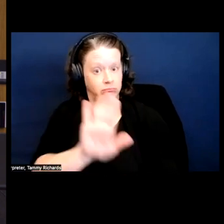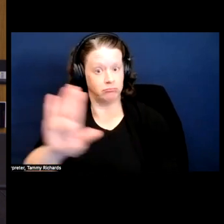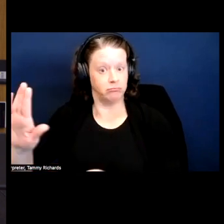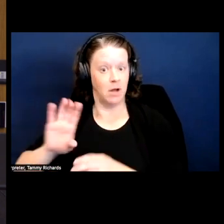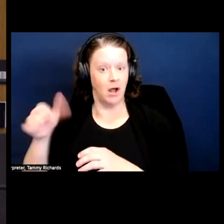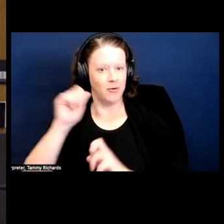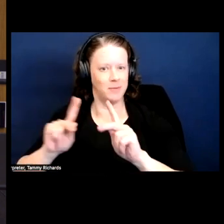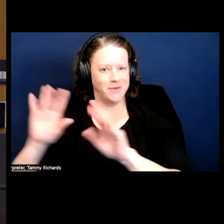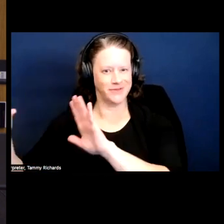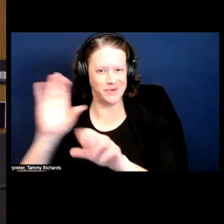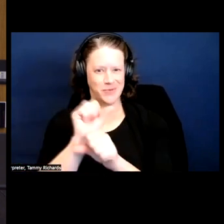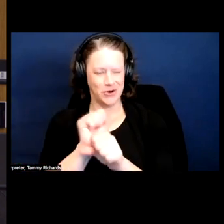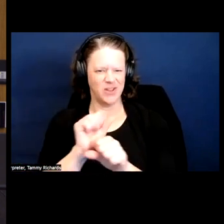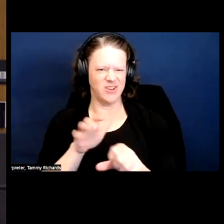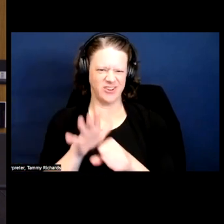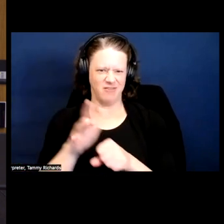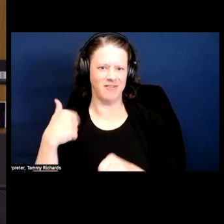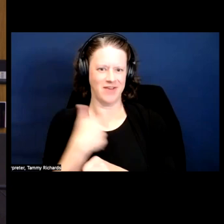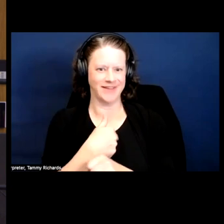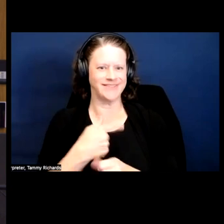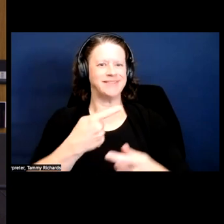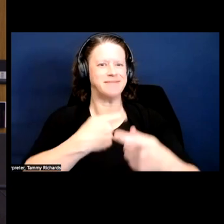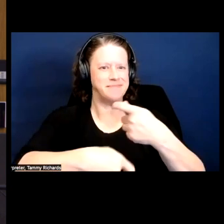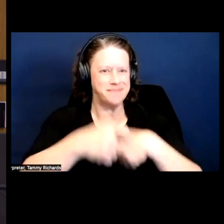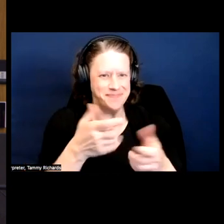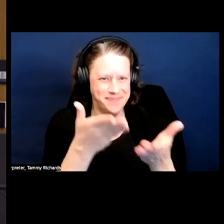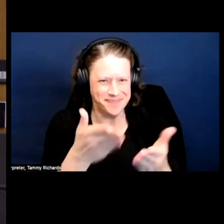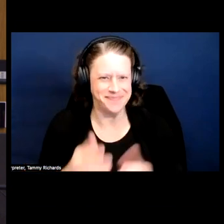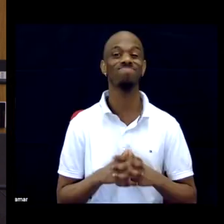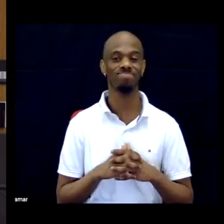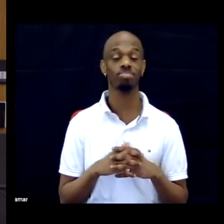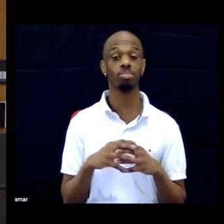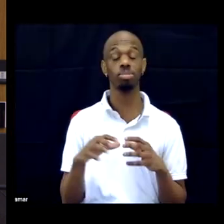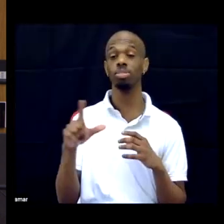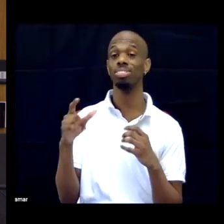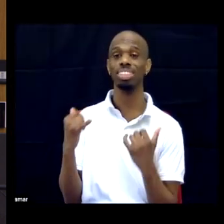There are enough of us. One of the things I really like about the contemporary movement for black lives is the